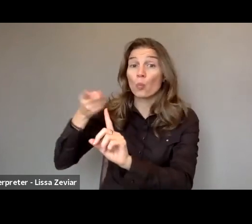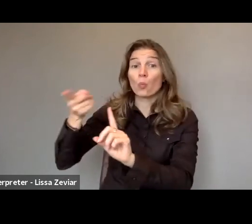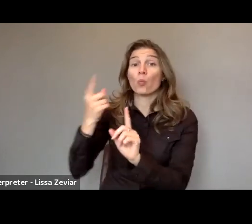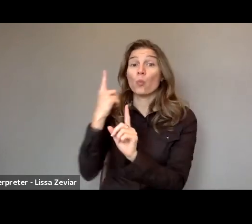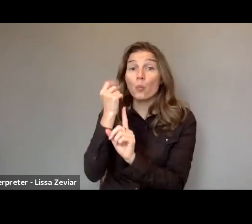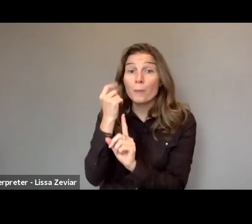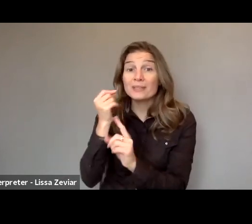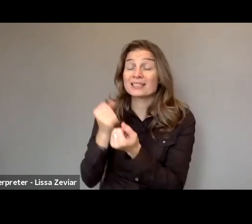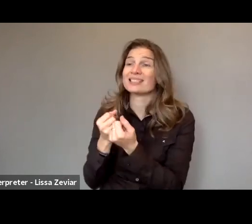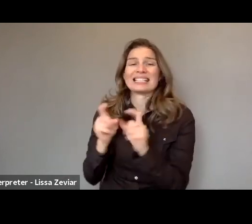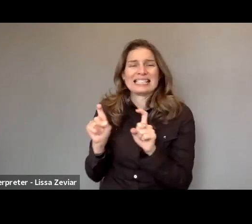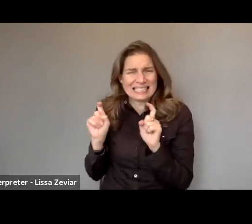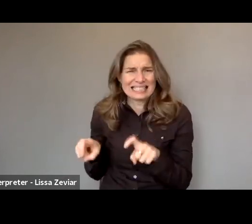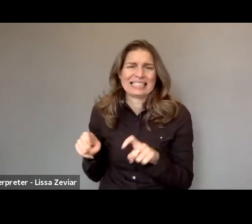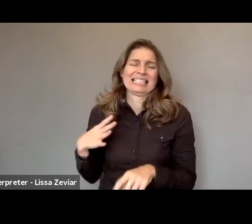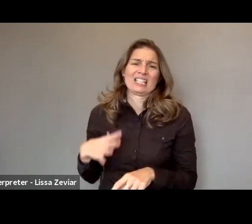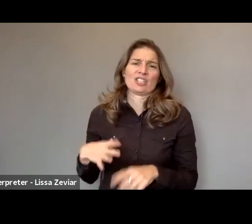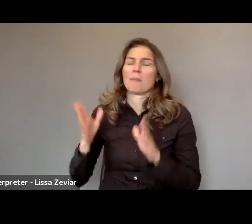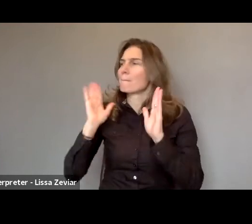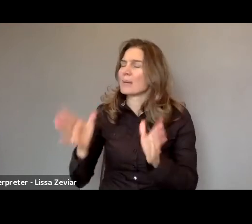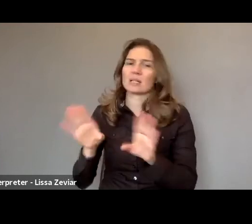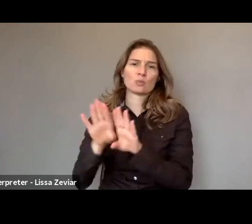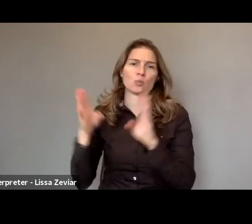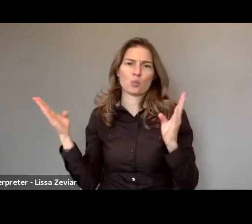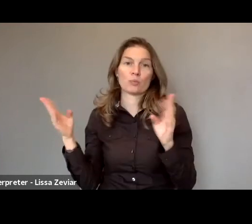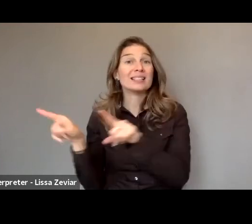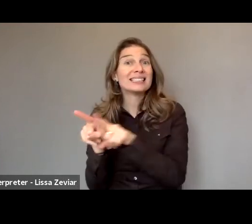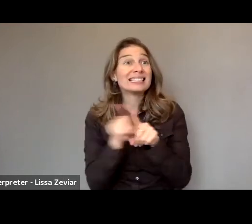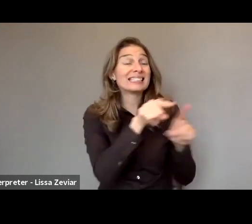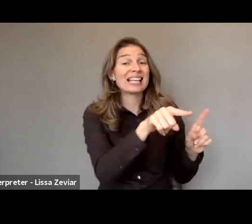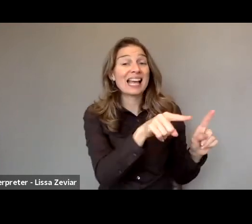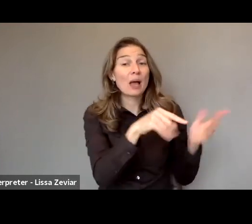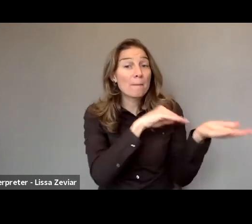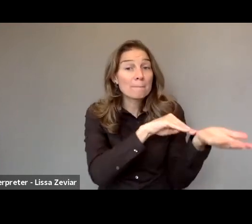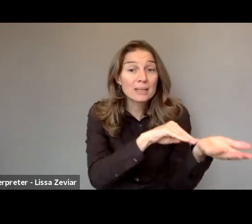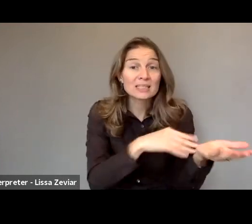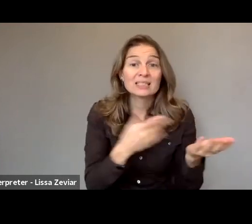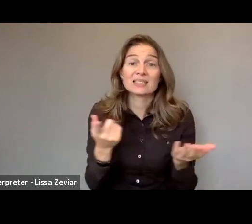Meaning that they should be open, be staffed properly and funded properly.